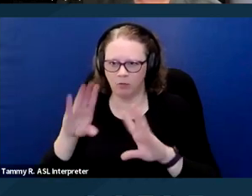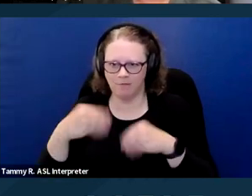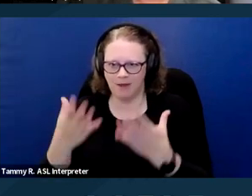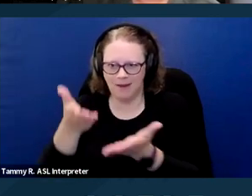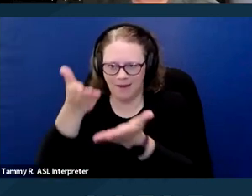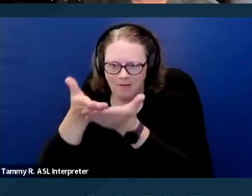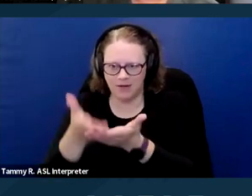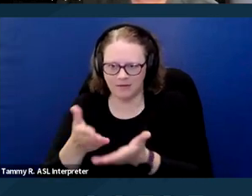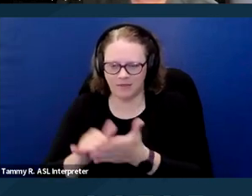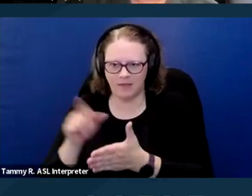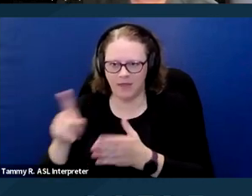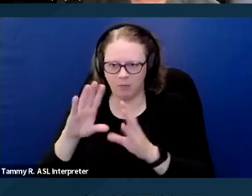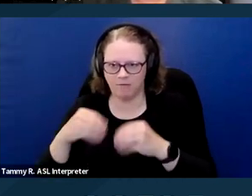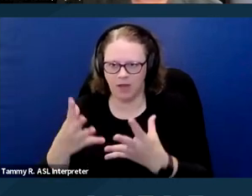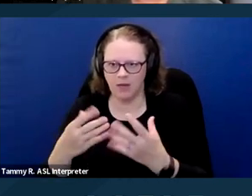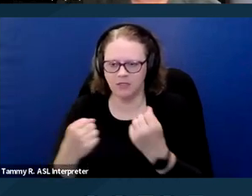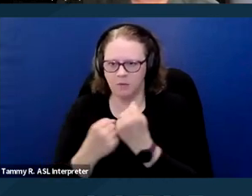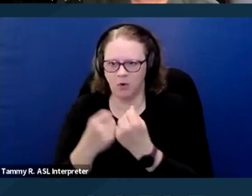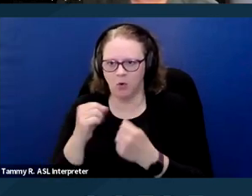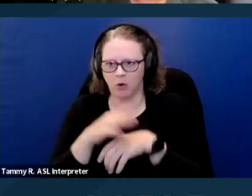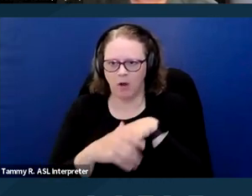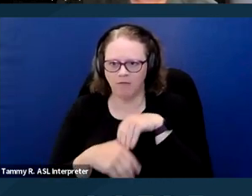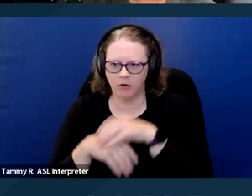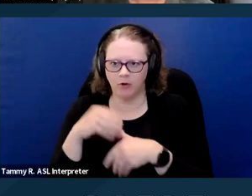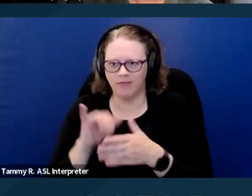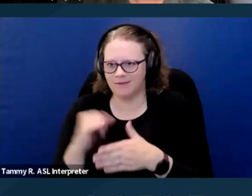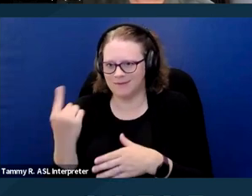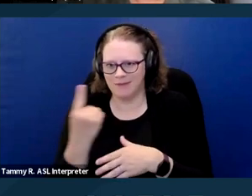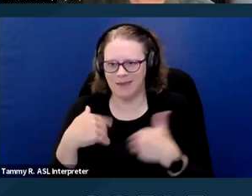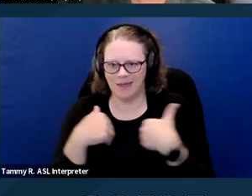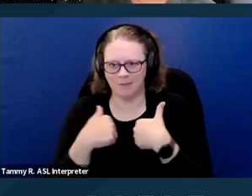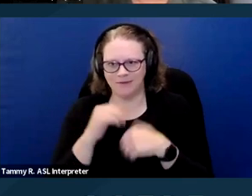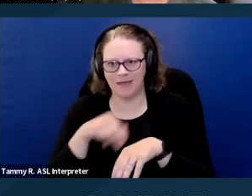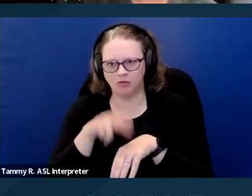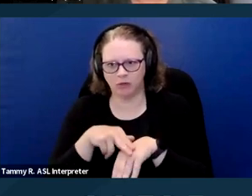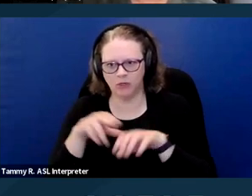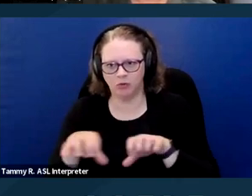that they provide support or comfort. That's something animals naturally do. So that's not required.